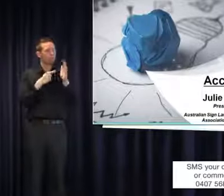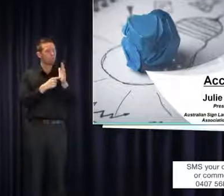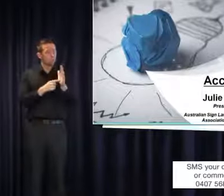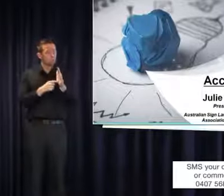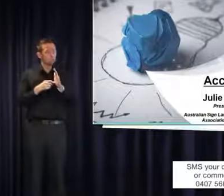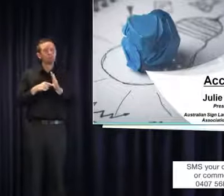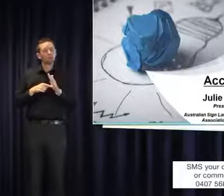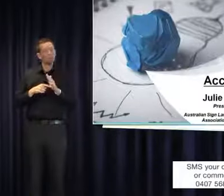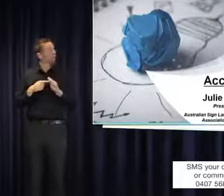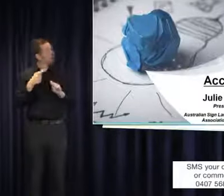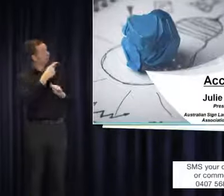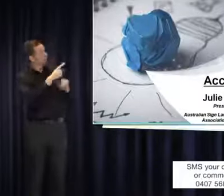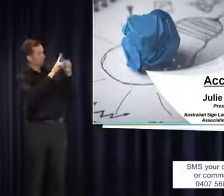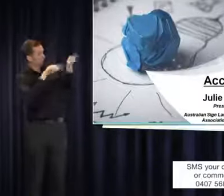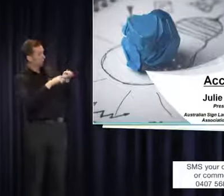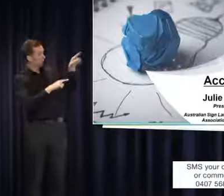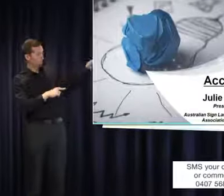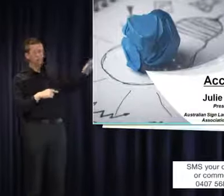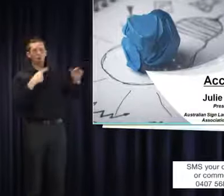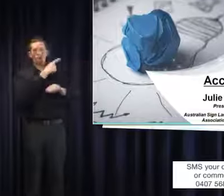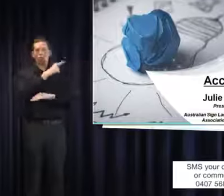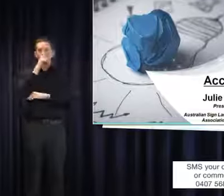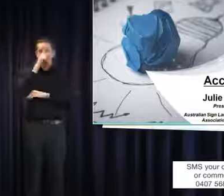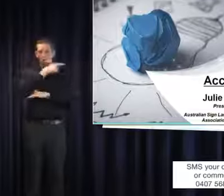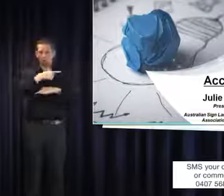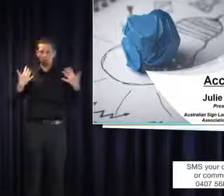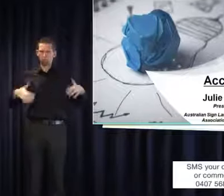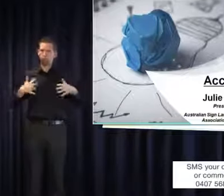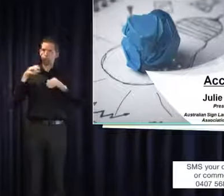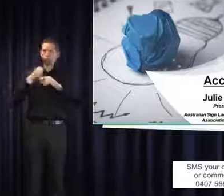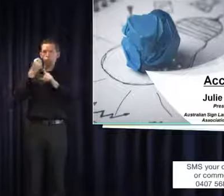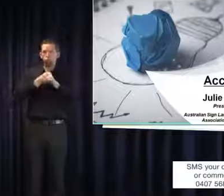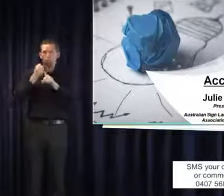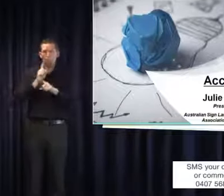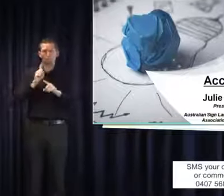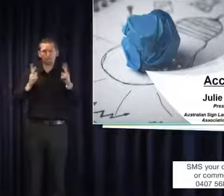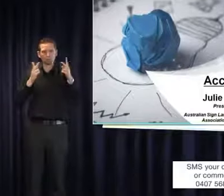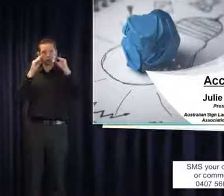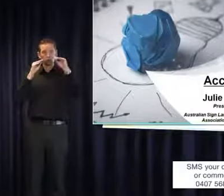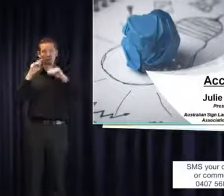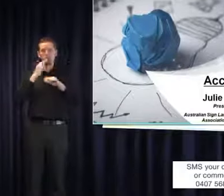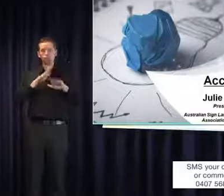to the establishment of secondary educational opportunities for deaf children in Victoria